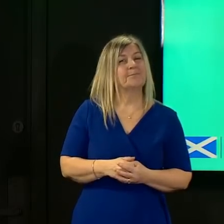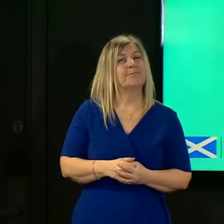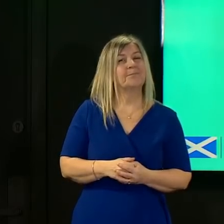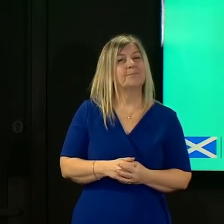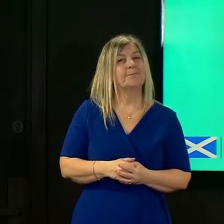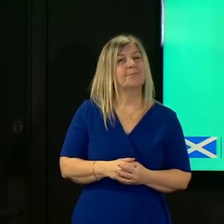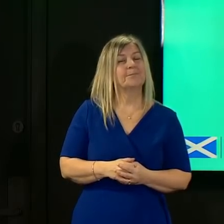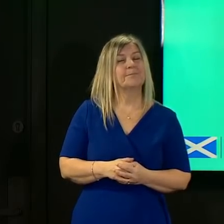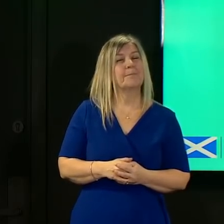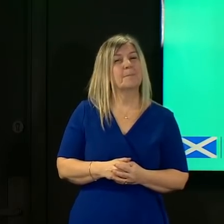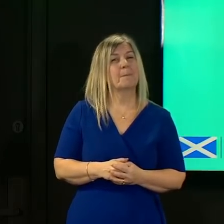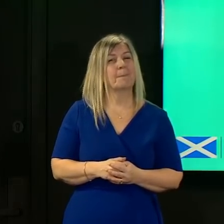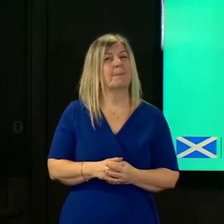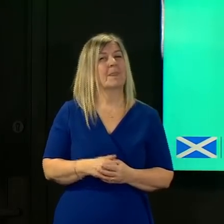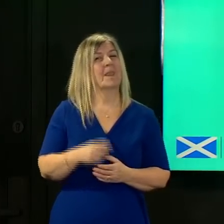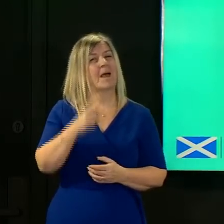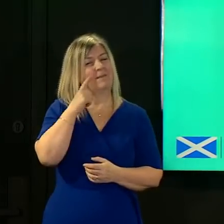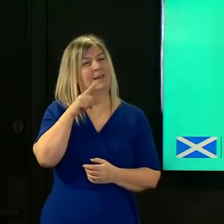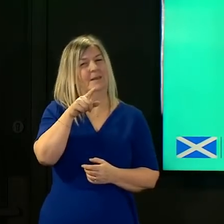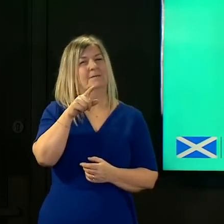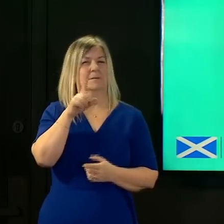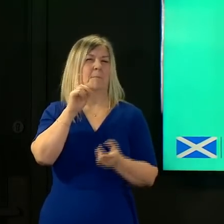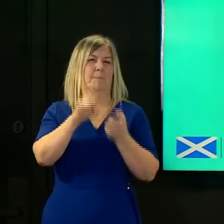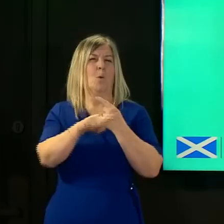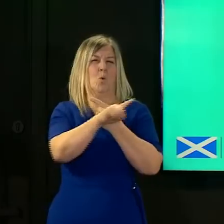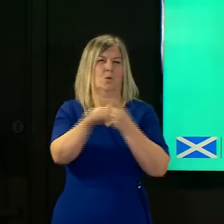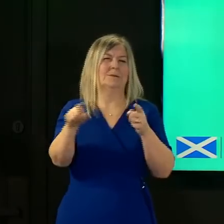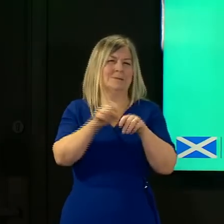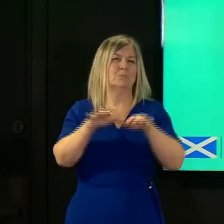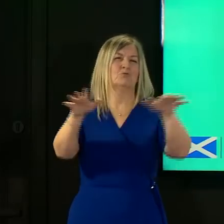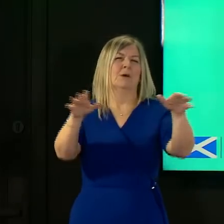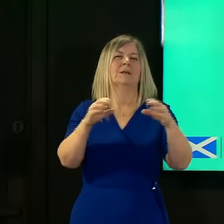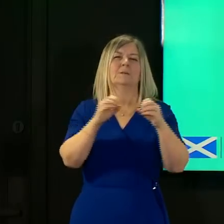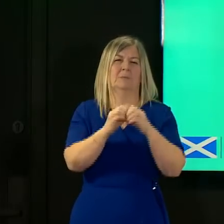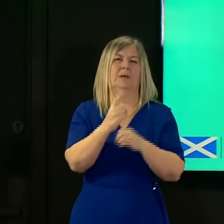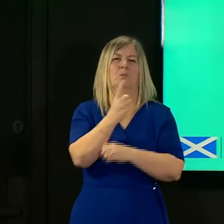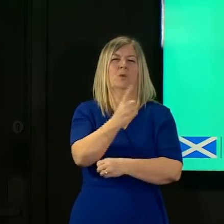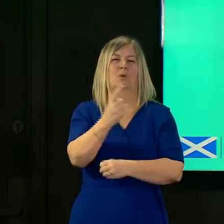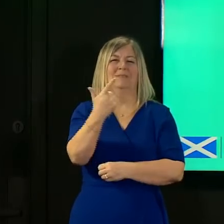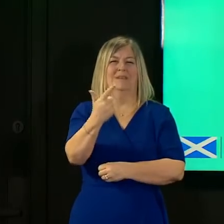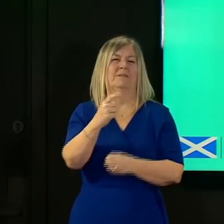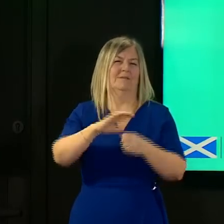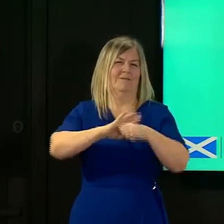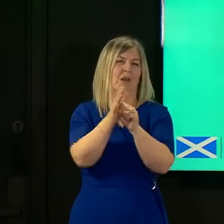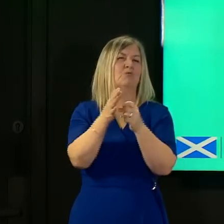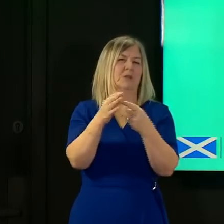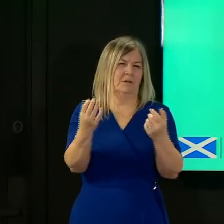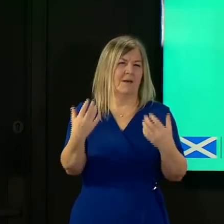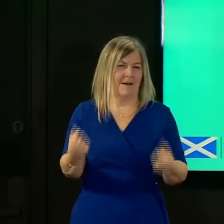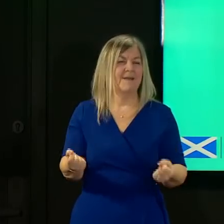the predominance of the b117 variant i think since this point in time last week we have seen